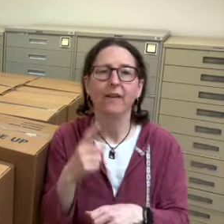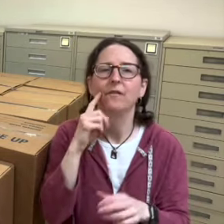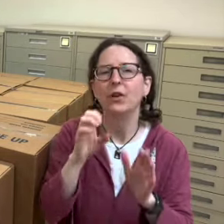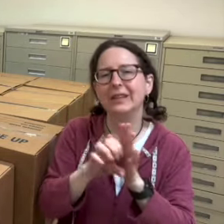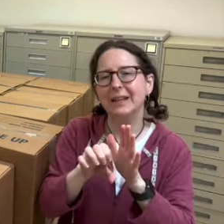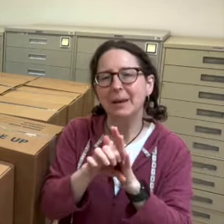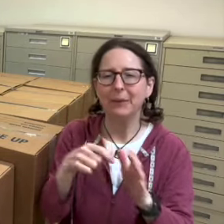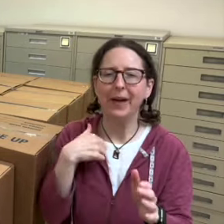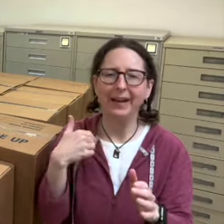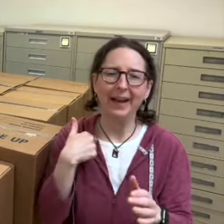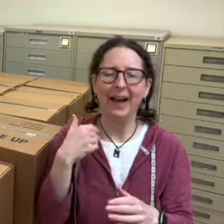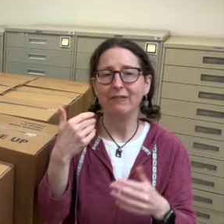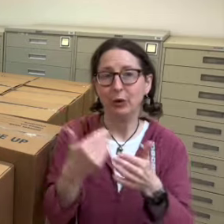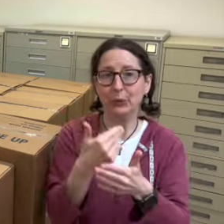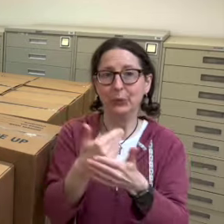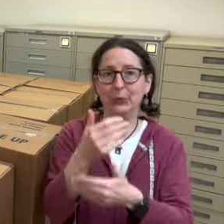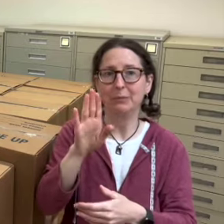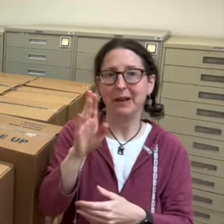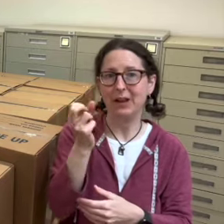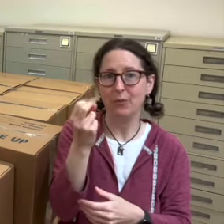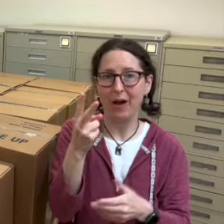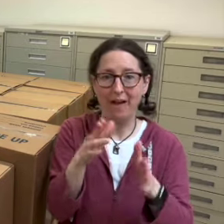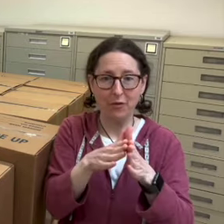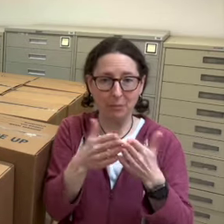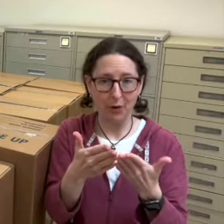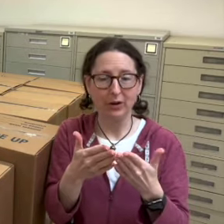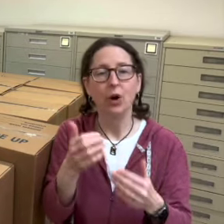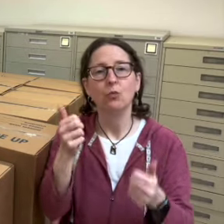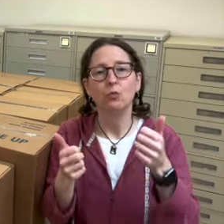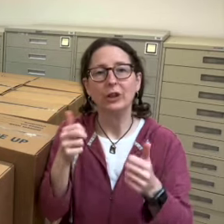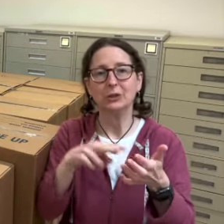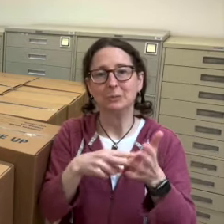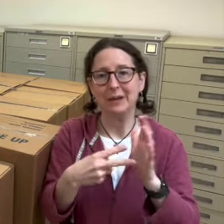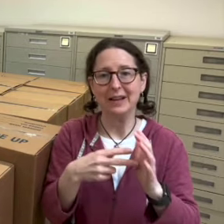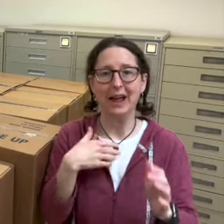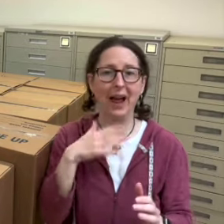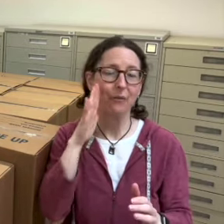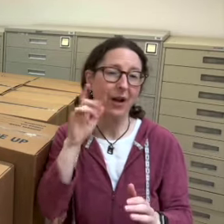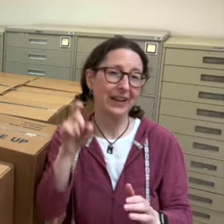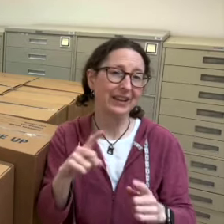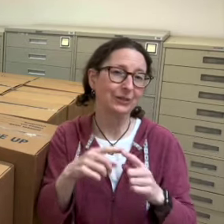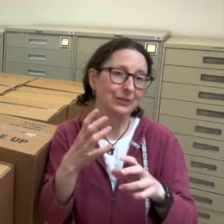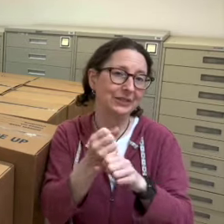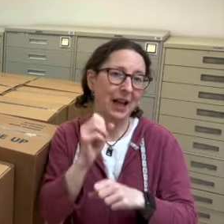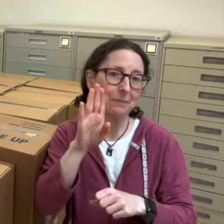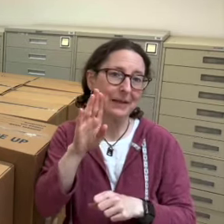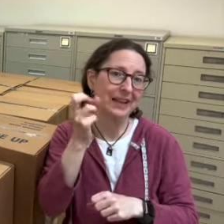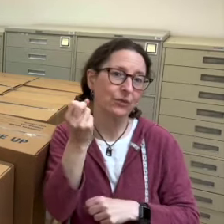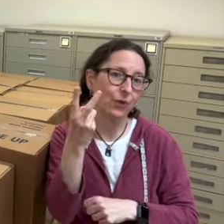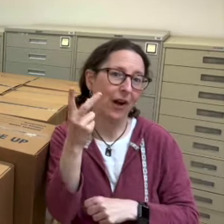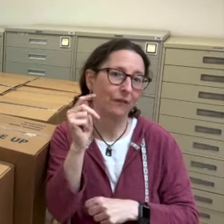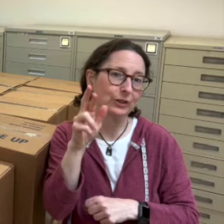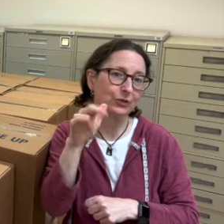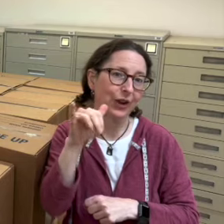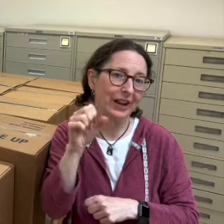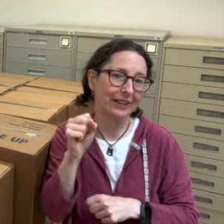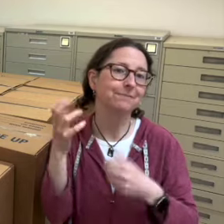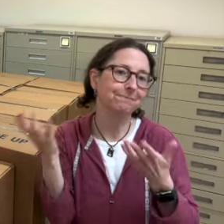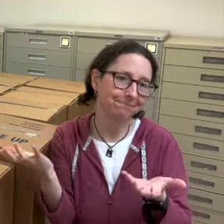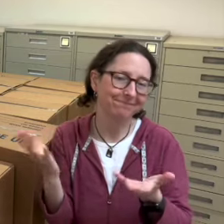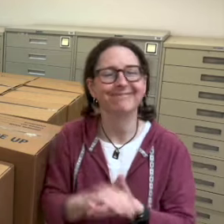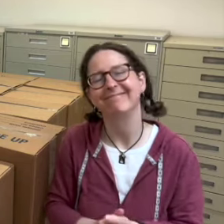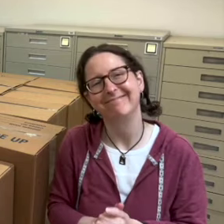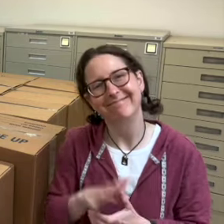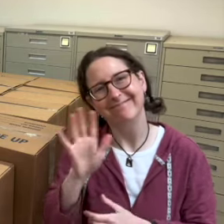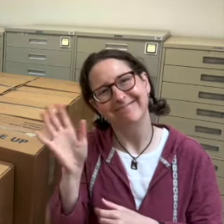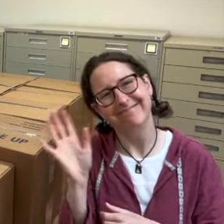i have new b12 books which means i will need to get the trays with b12 sized the accessions